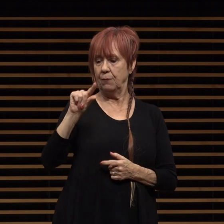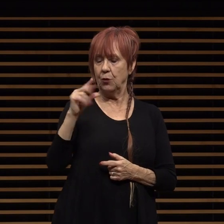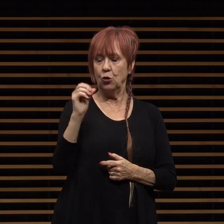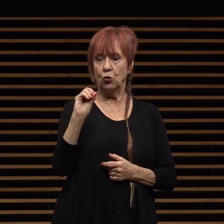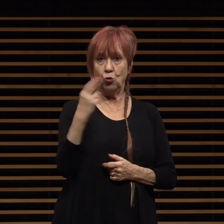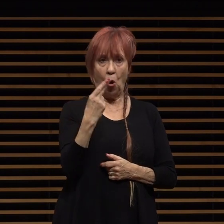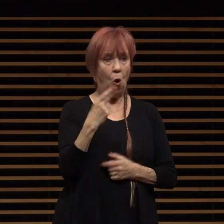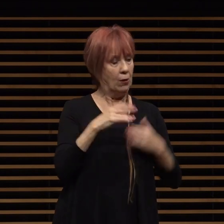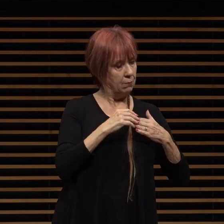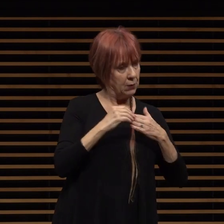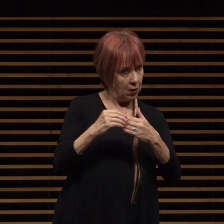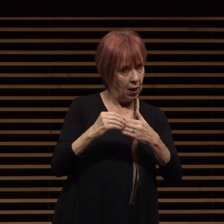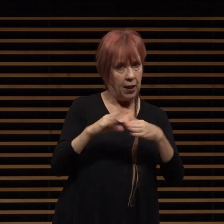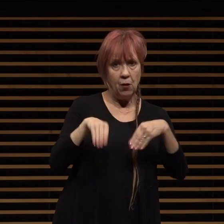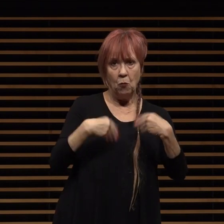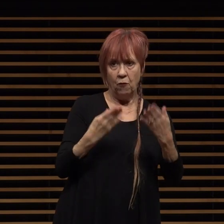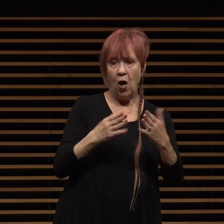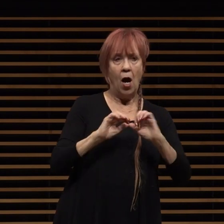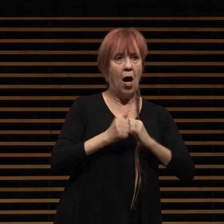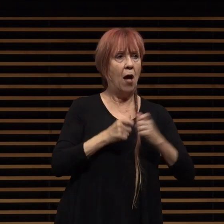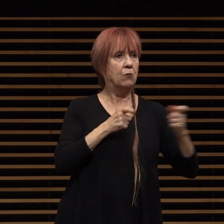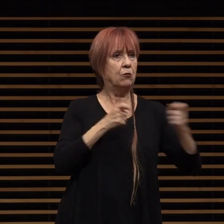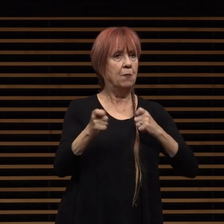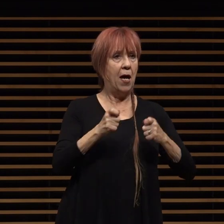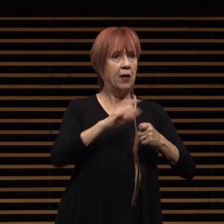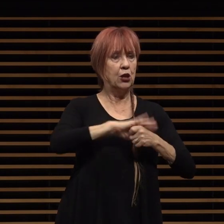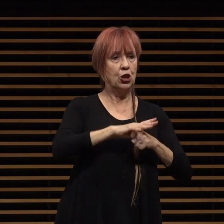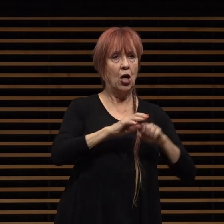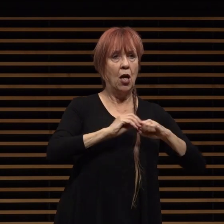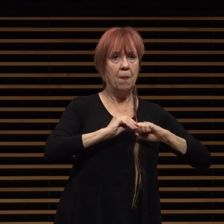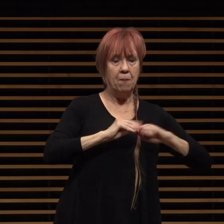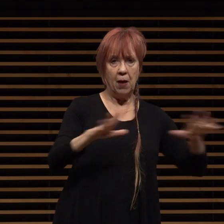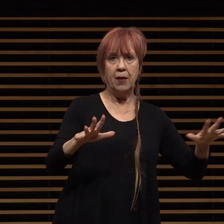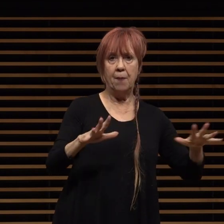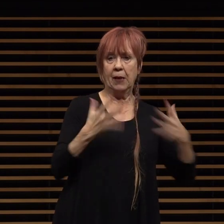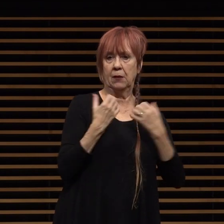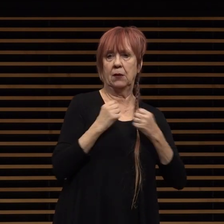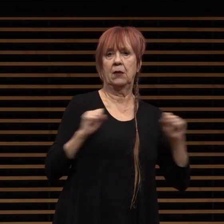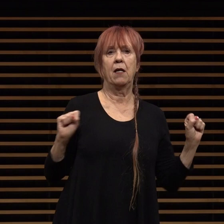provided guidance on how to manage the